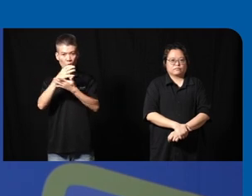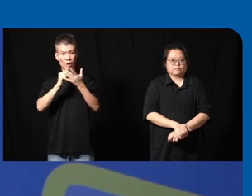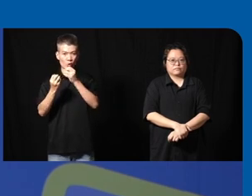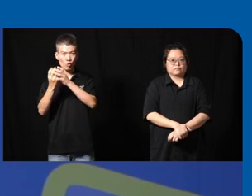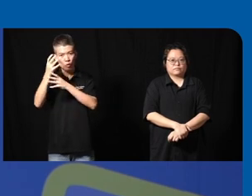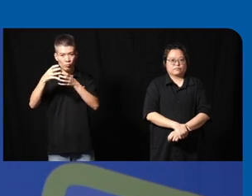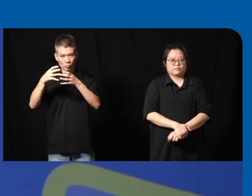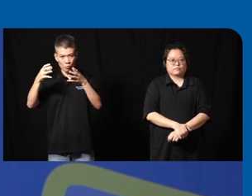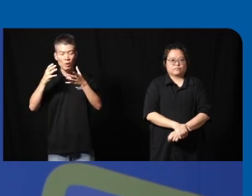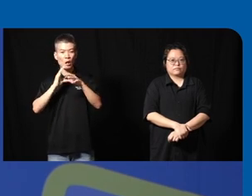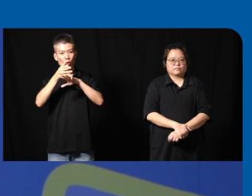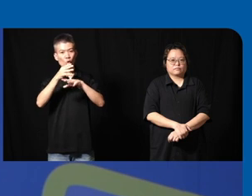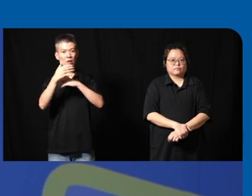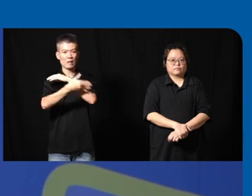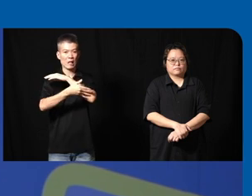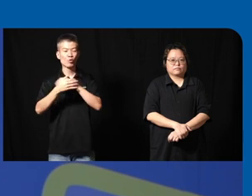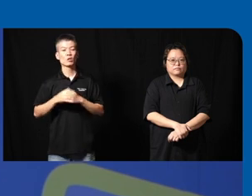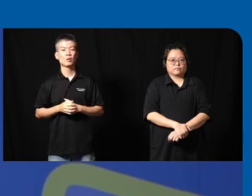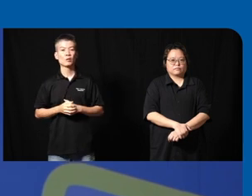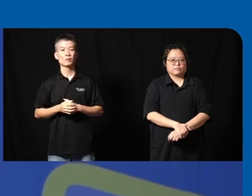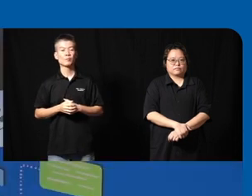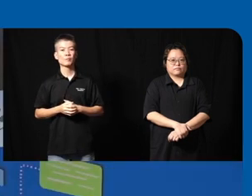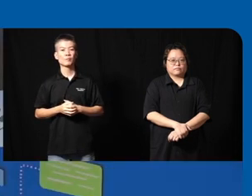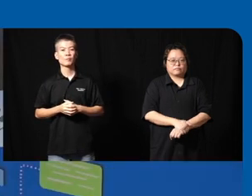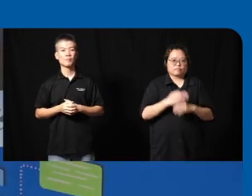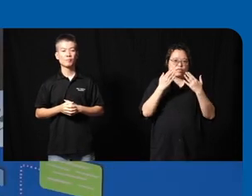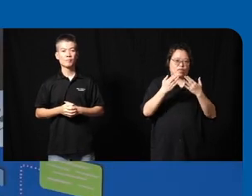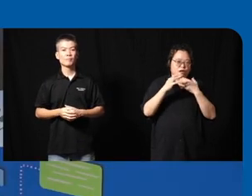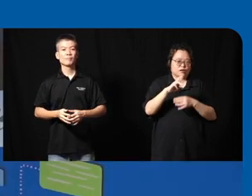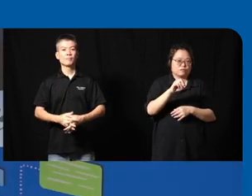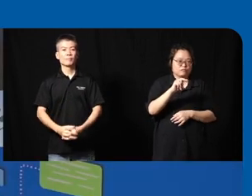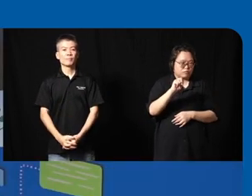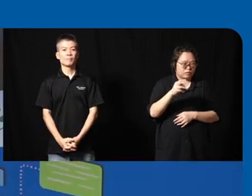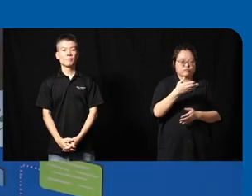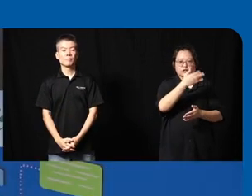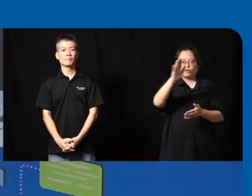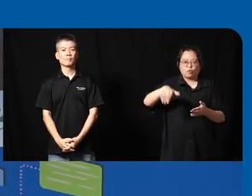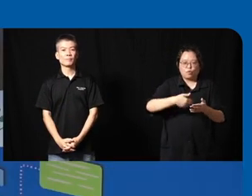together across the countries thank you Ron thank you Karan thank you for this engaged